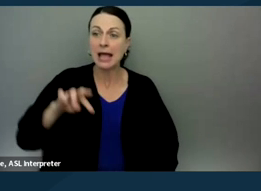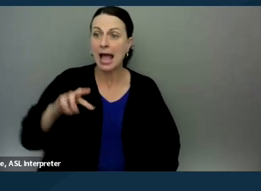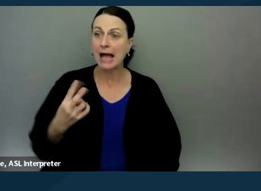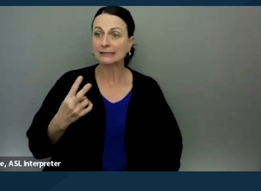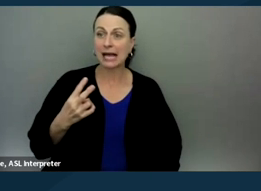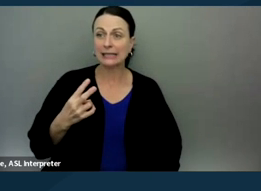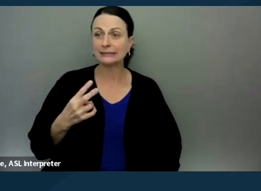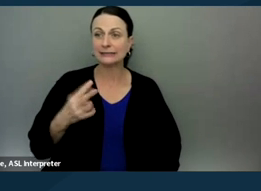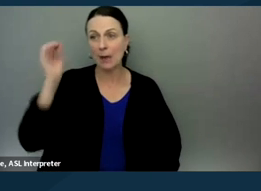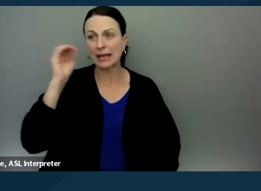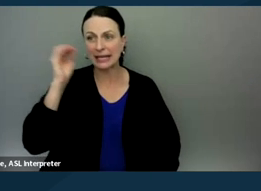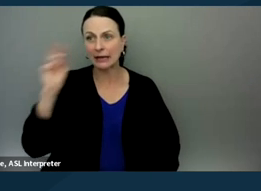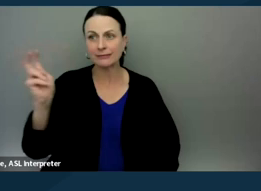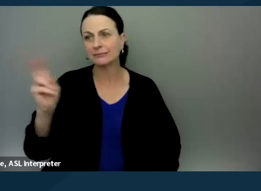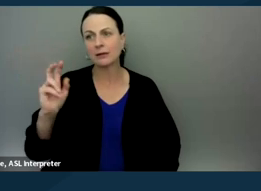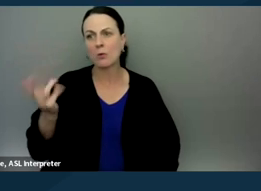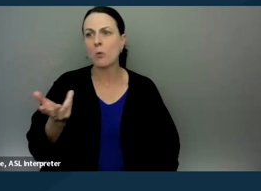a second opinion about what it is that your child's,